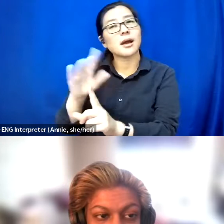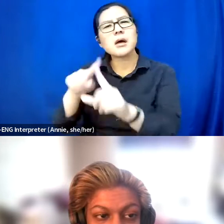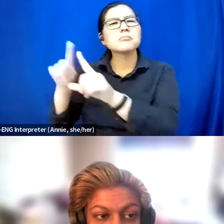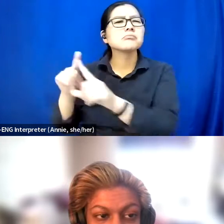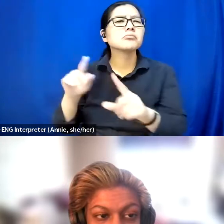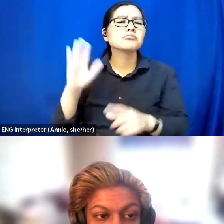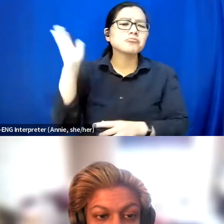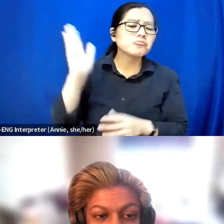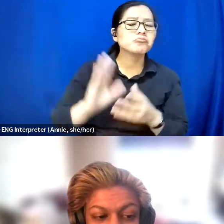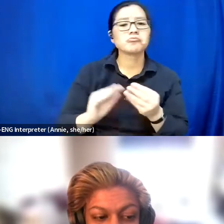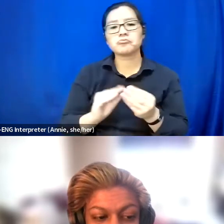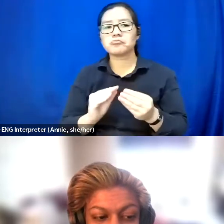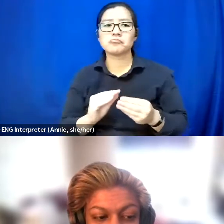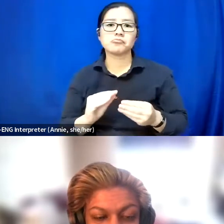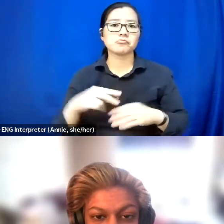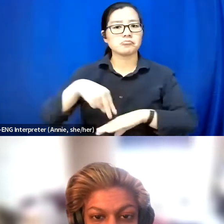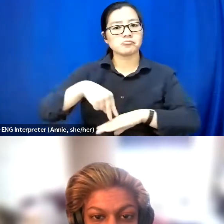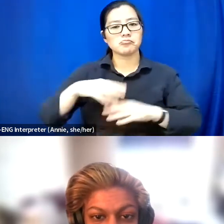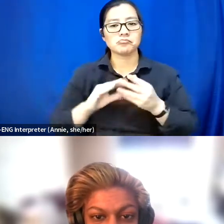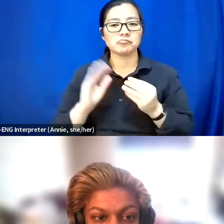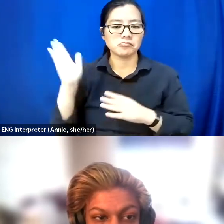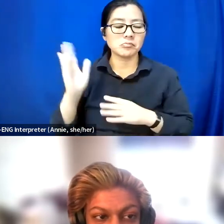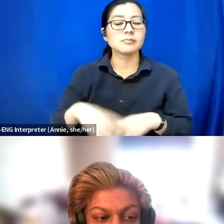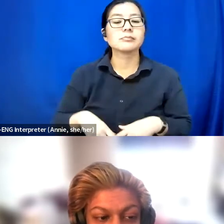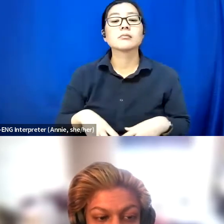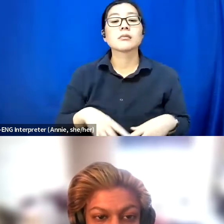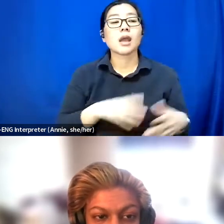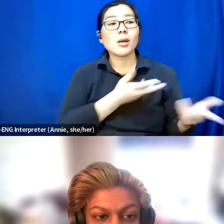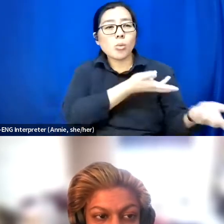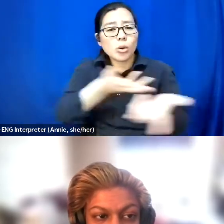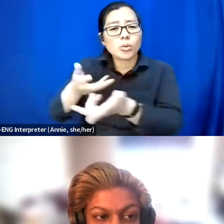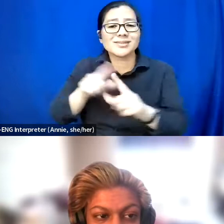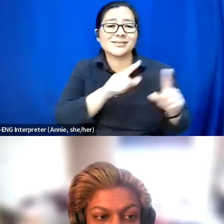and work with various different brands talking about disability and trying